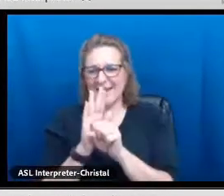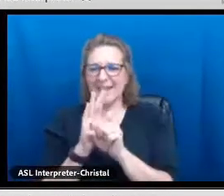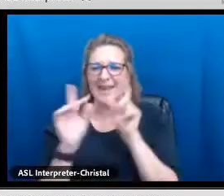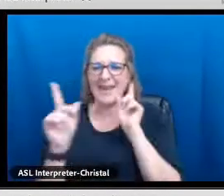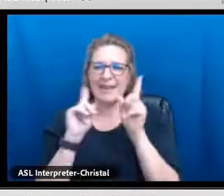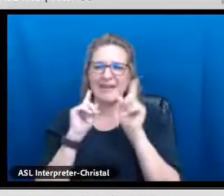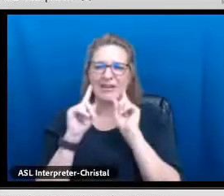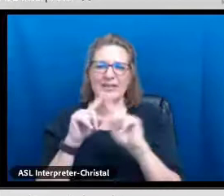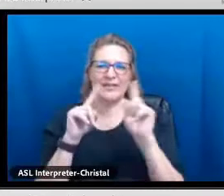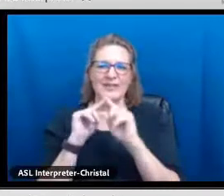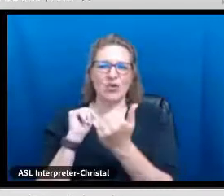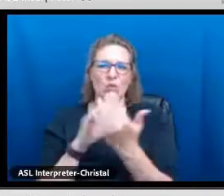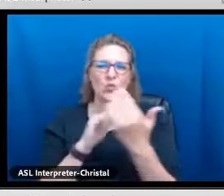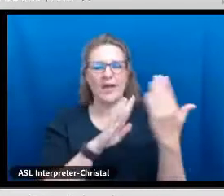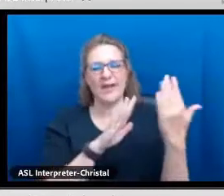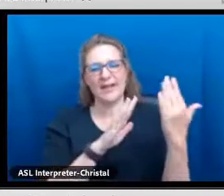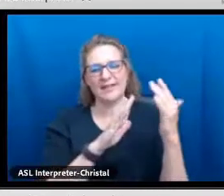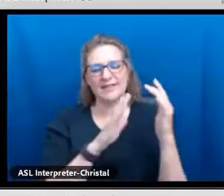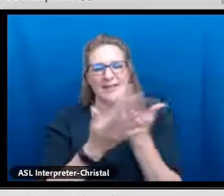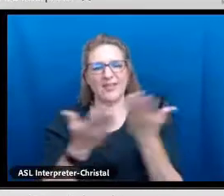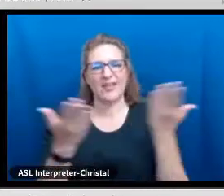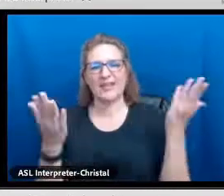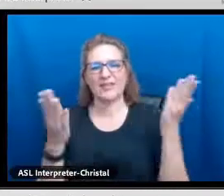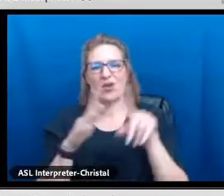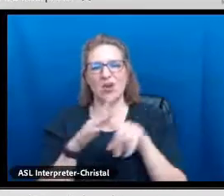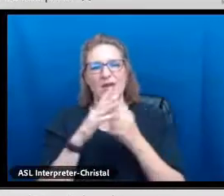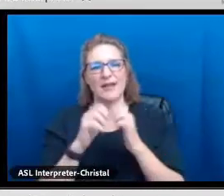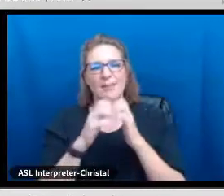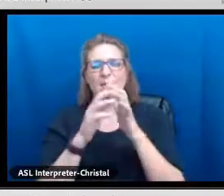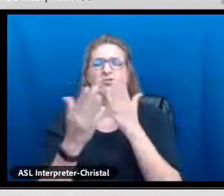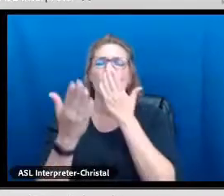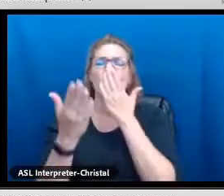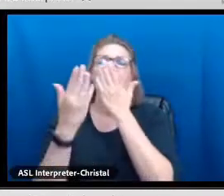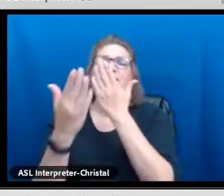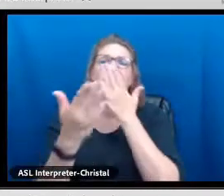It's been really great getting to hear from everybody and hear the different work going